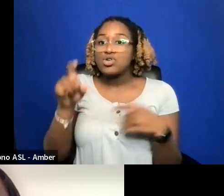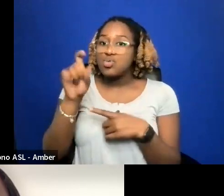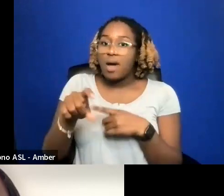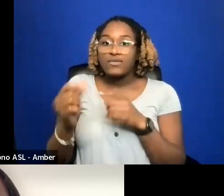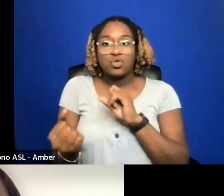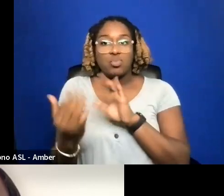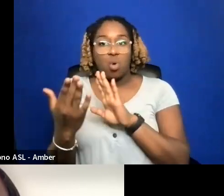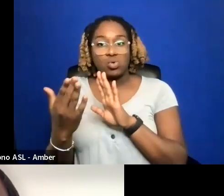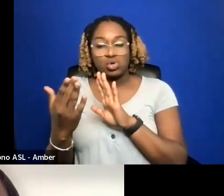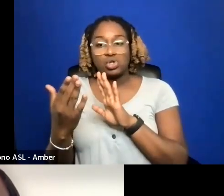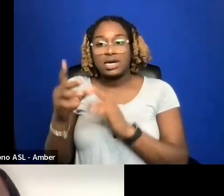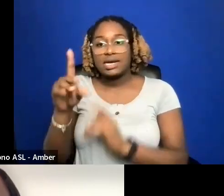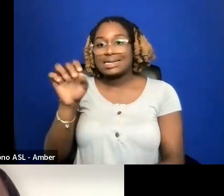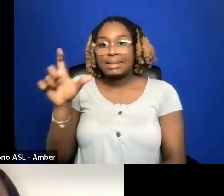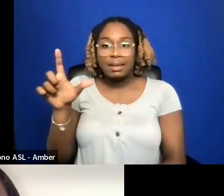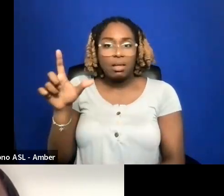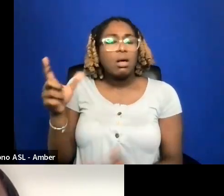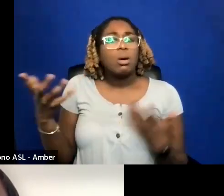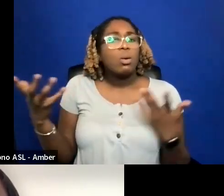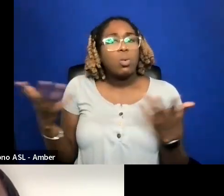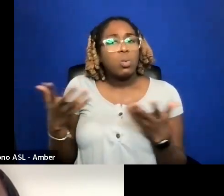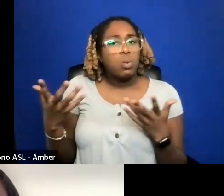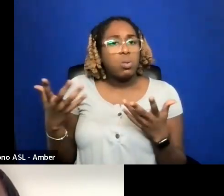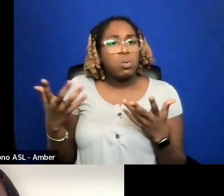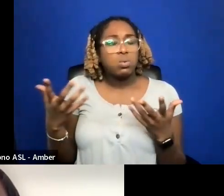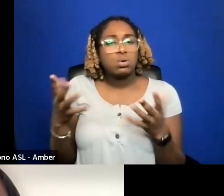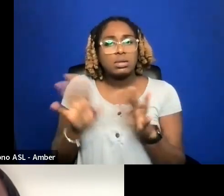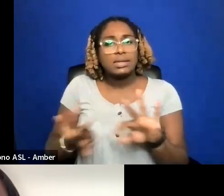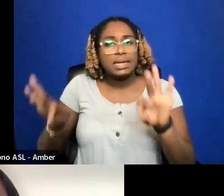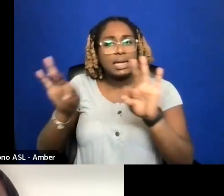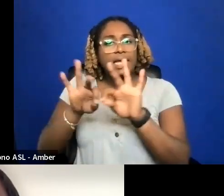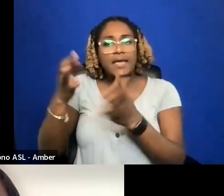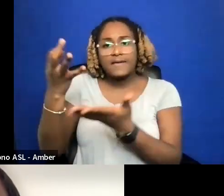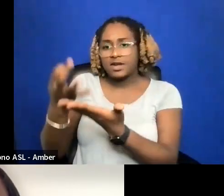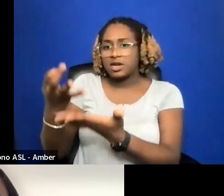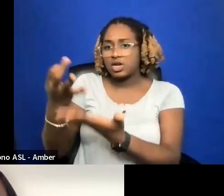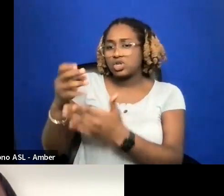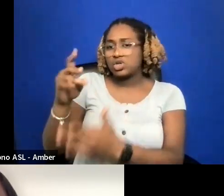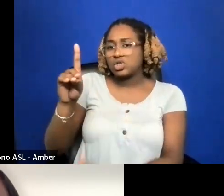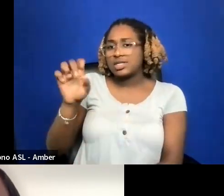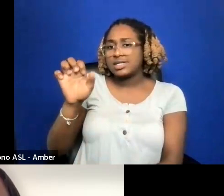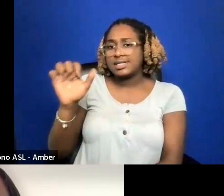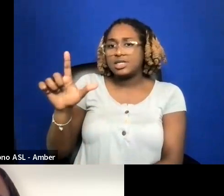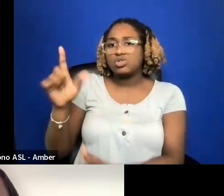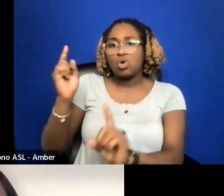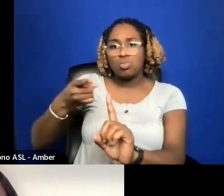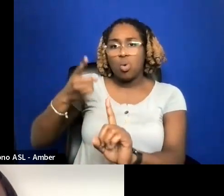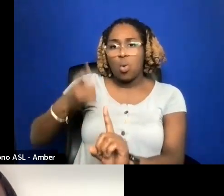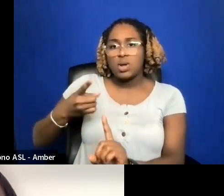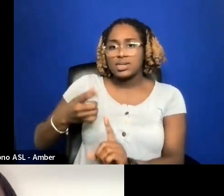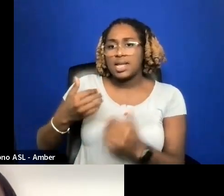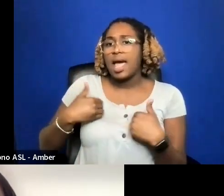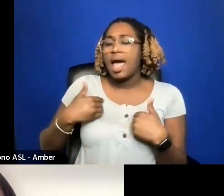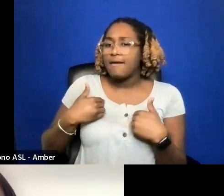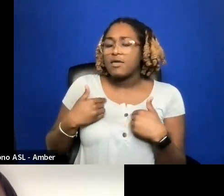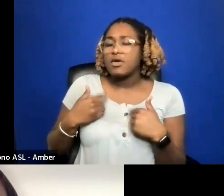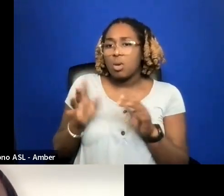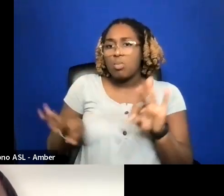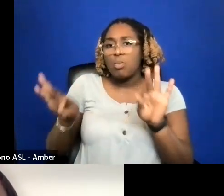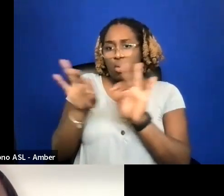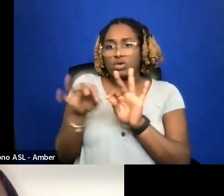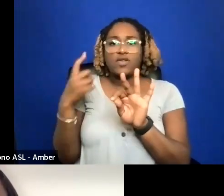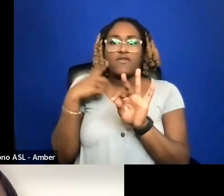TO APPROACH A DEAL LIKE THIS, WHAT ARE KEY FINANCIAL POINTS TO A FILMMAKER THAT SHOULD BE INCLUDED.